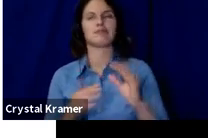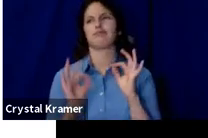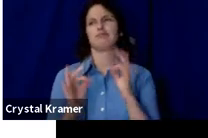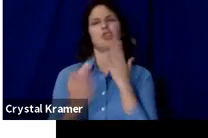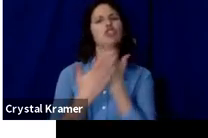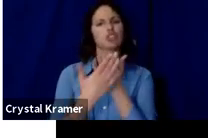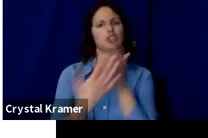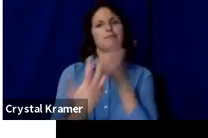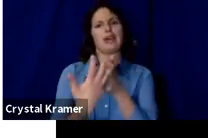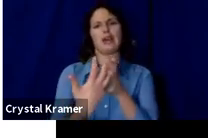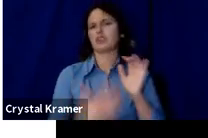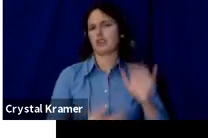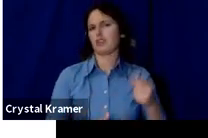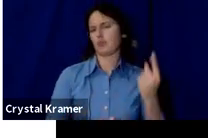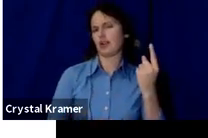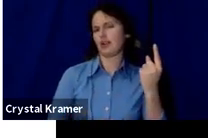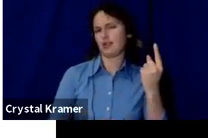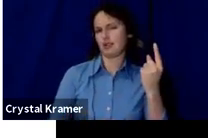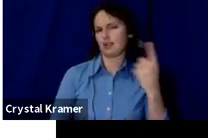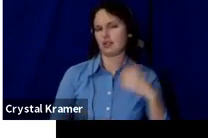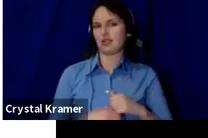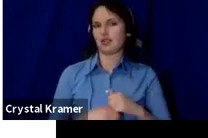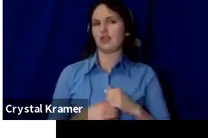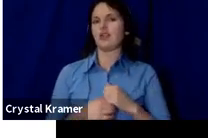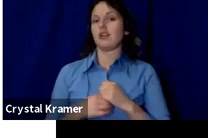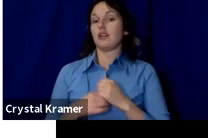that turns over fairly quickly.